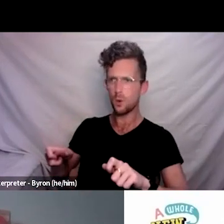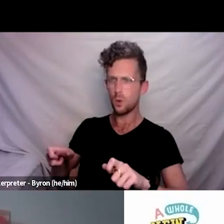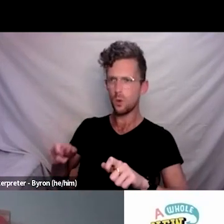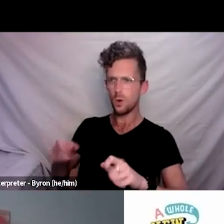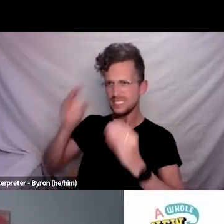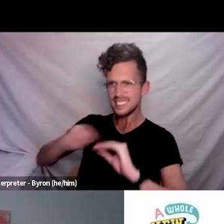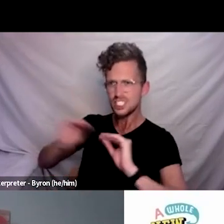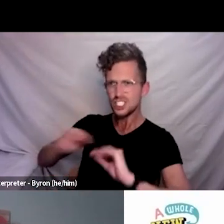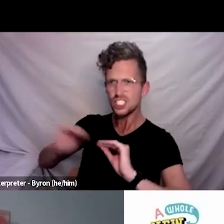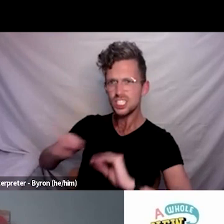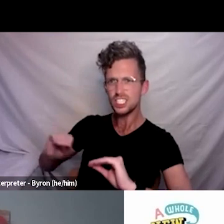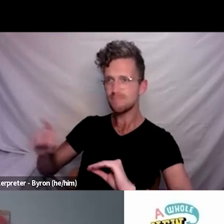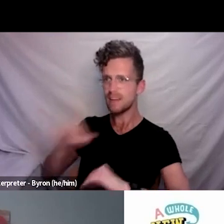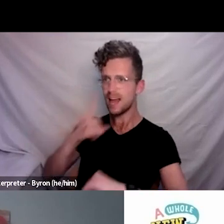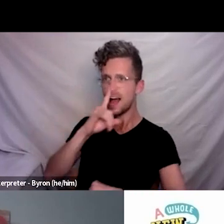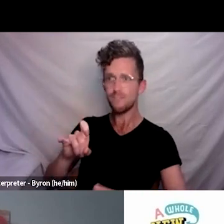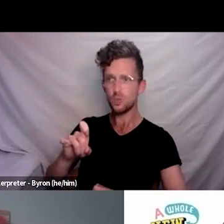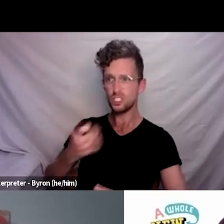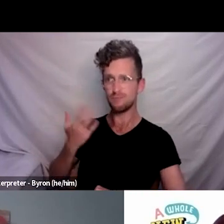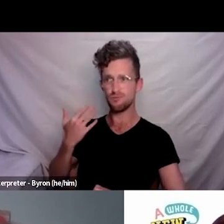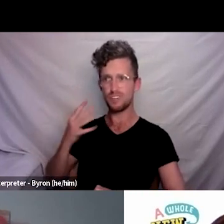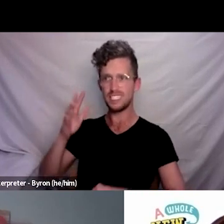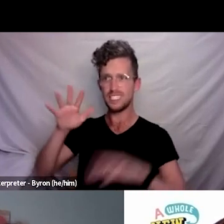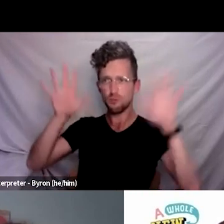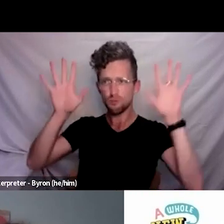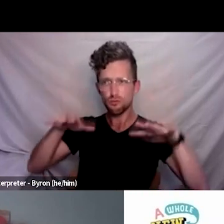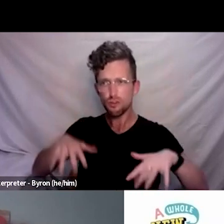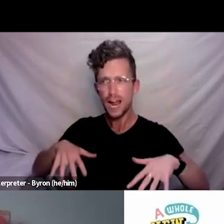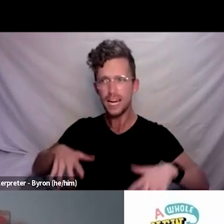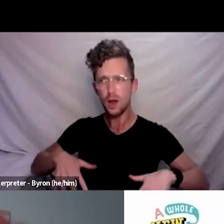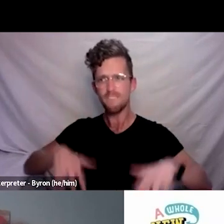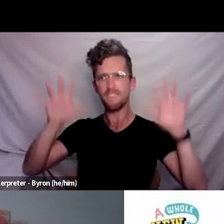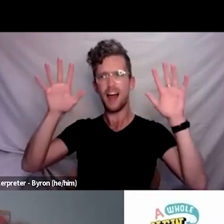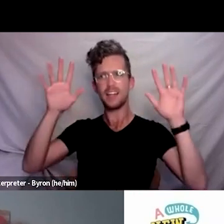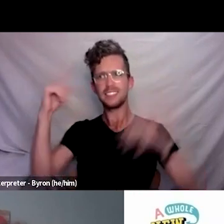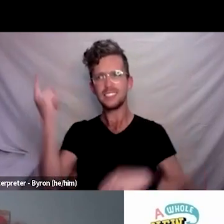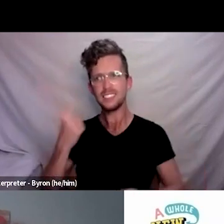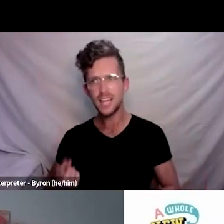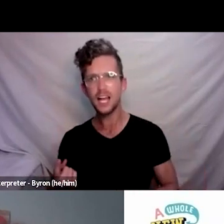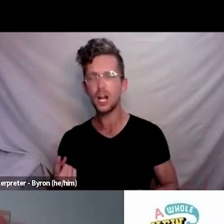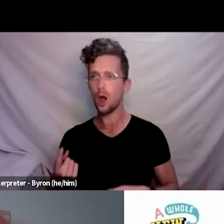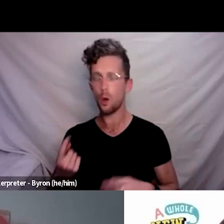and unfortunately this flood and this cylone woke me up to a lot of agencies and organisations in Taitokerau,